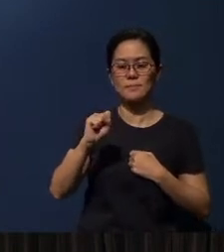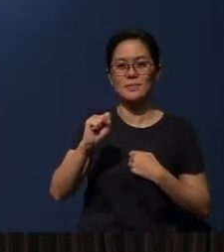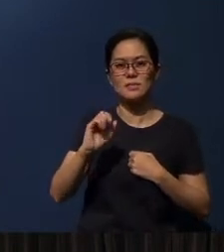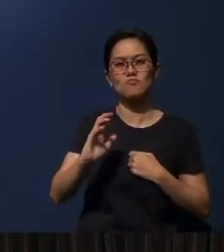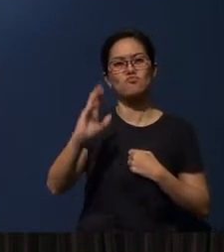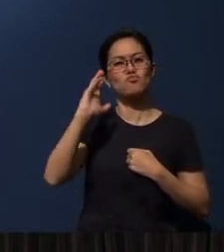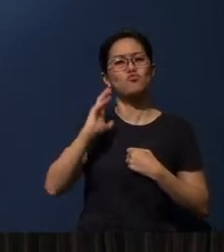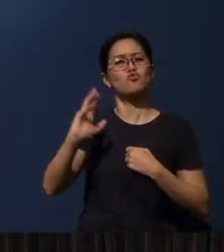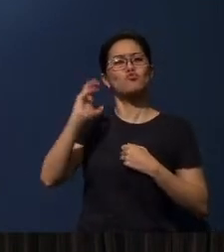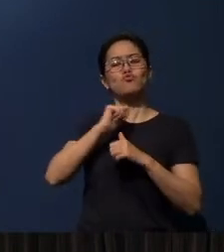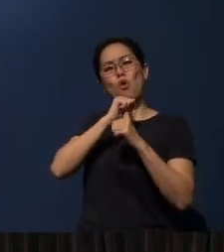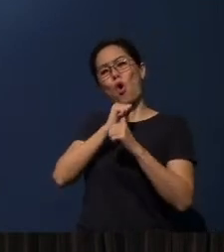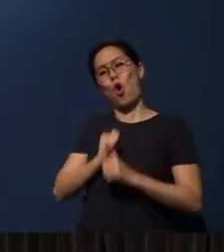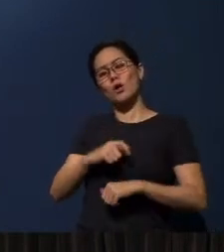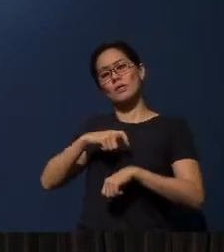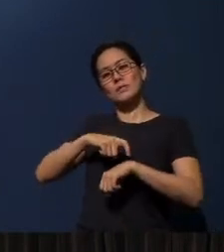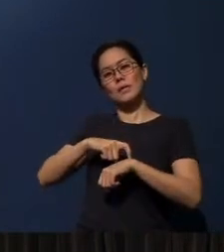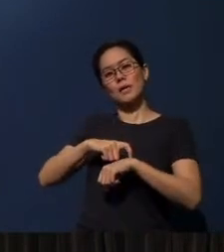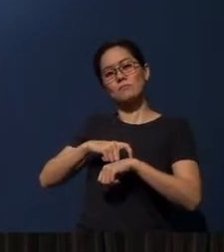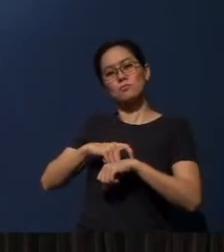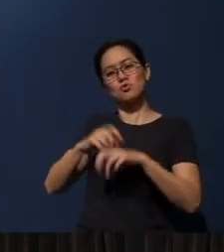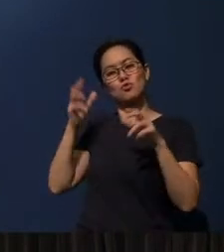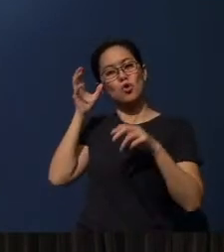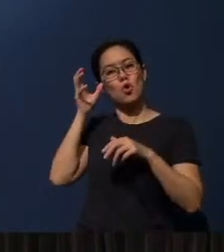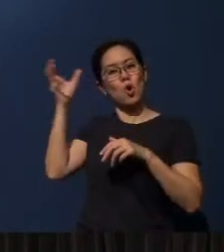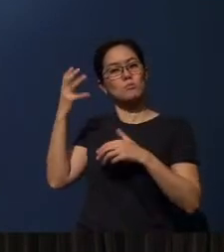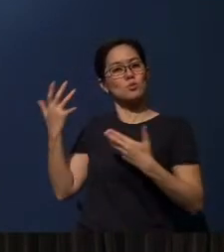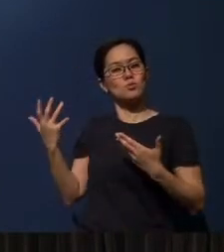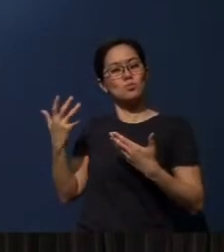to the concept of “guarantee”, or “warranty”.